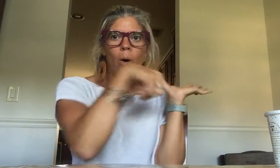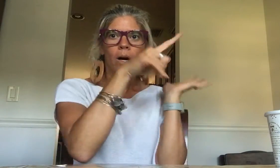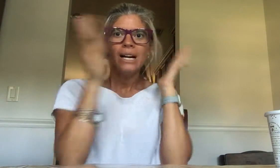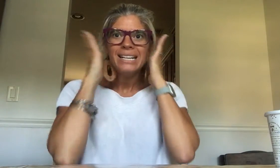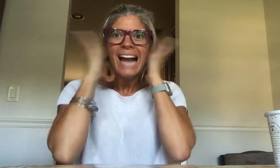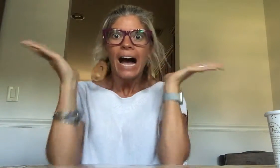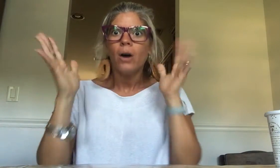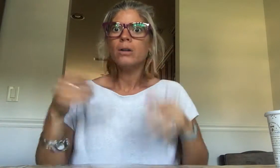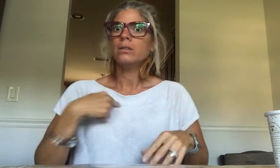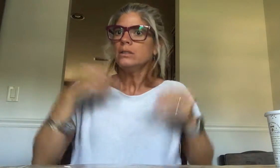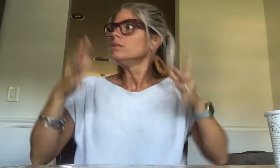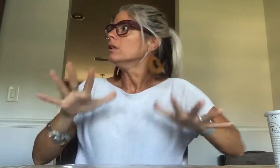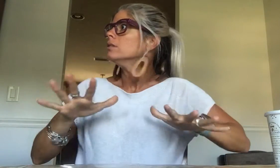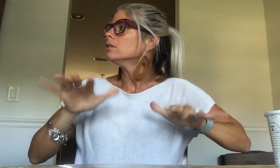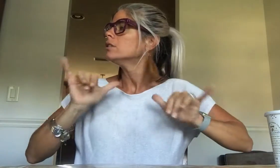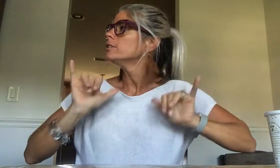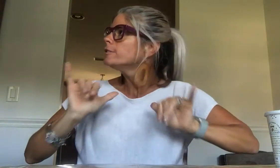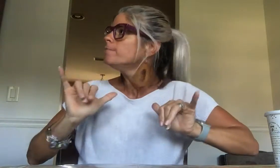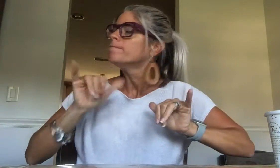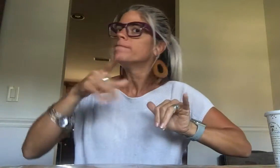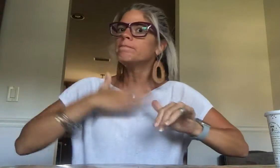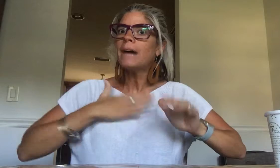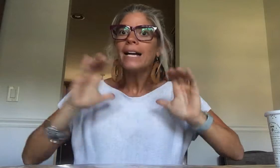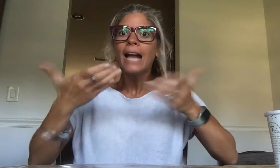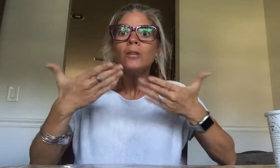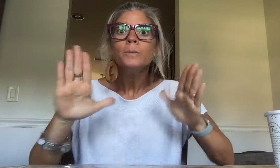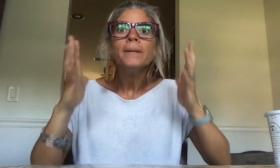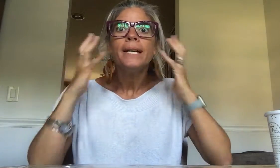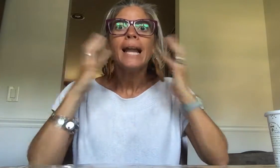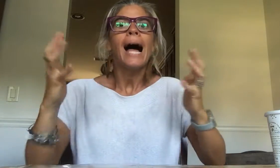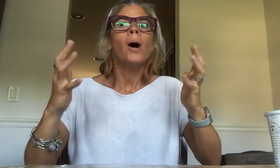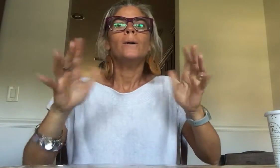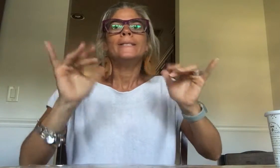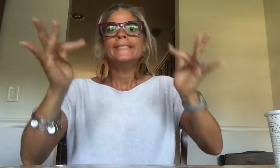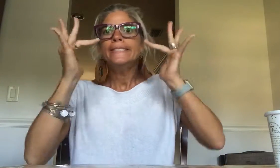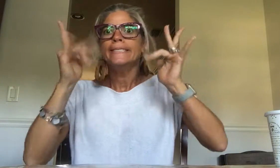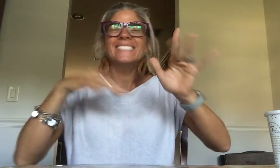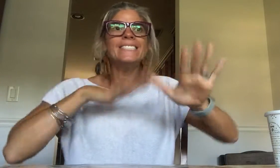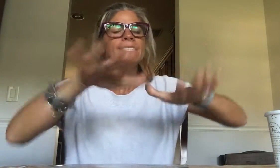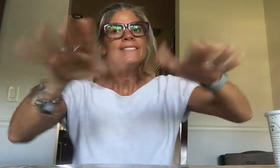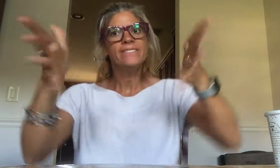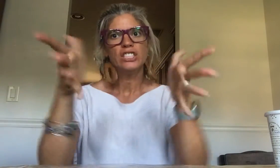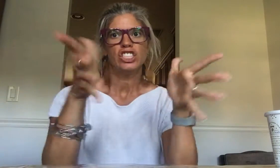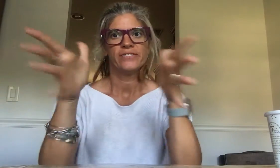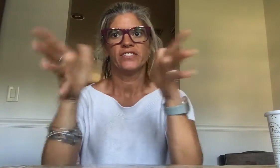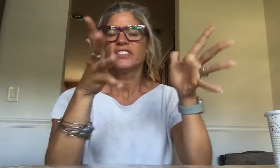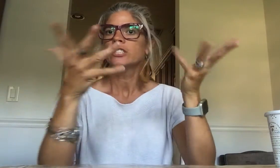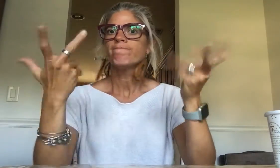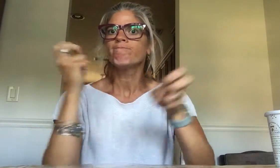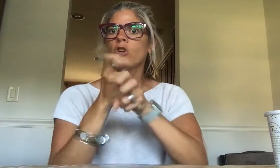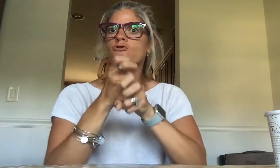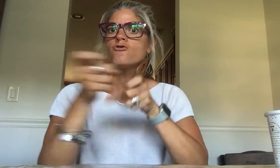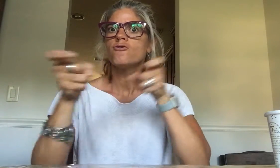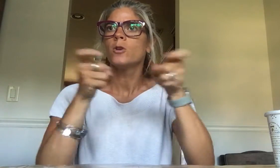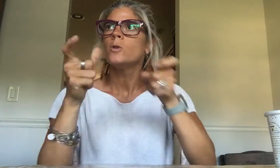I didn't realize my classroom was loud I tried to reprove them again but it was hard to control the class.